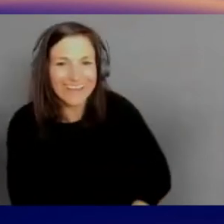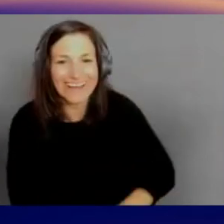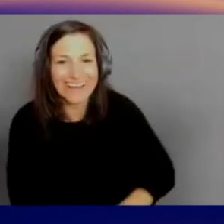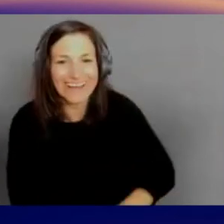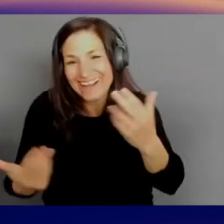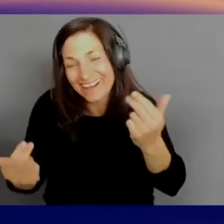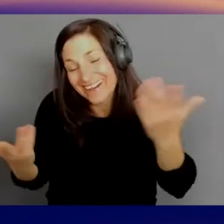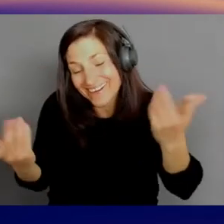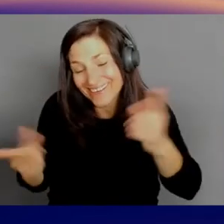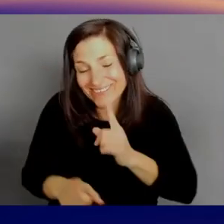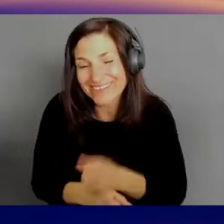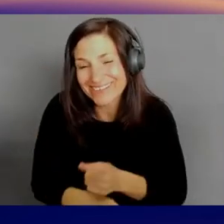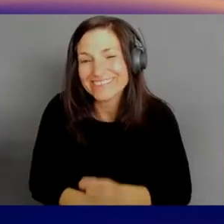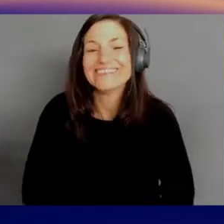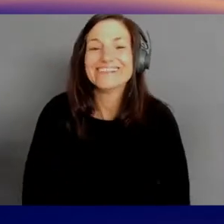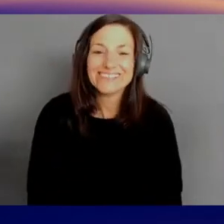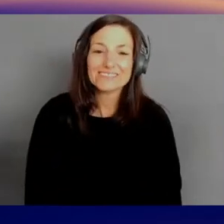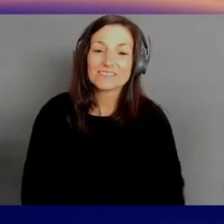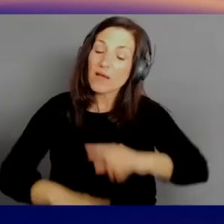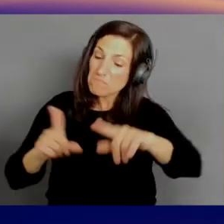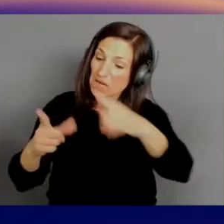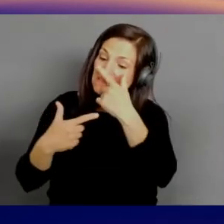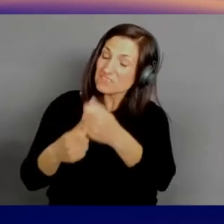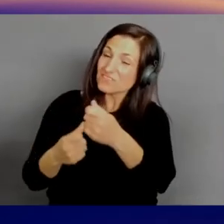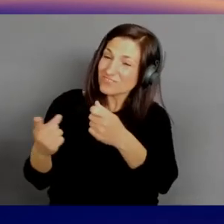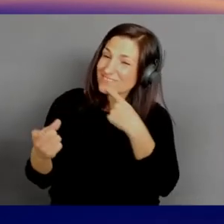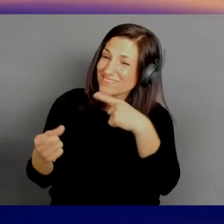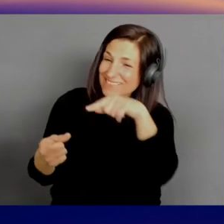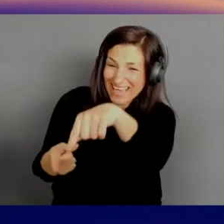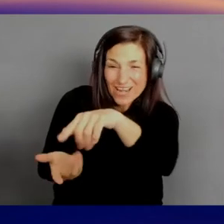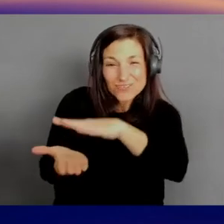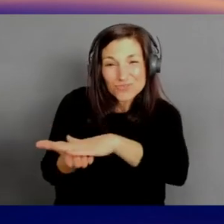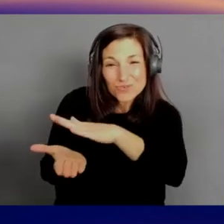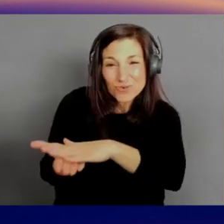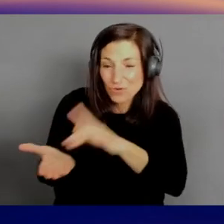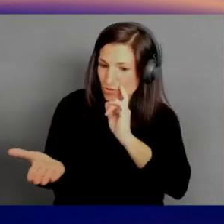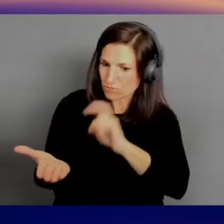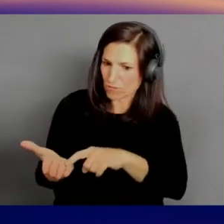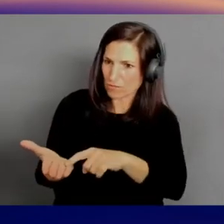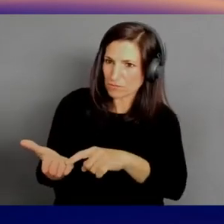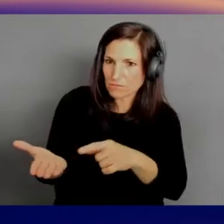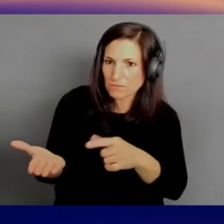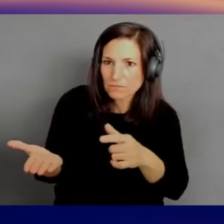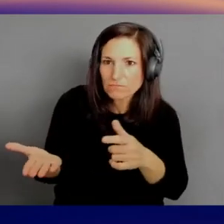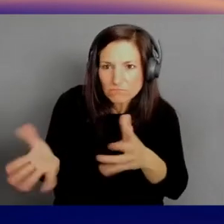Even in a school, you find, there's a nurse at most schools, right? So you've got healthcare there too.